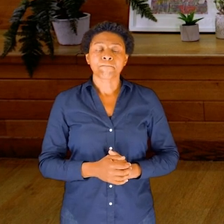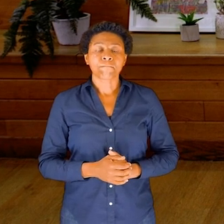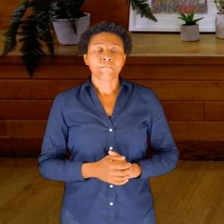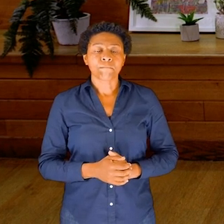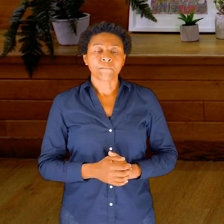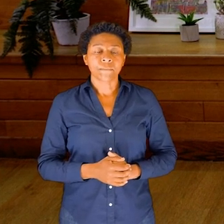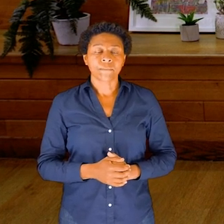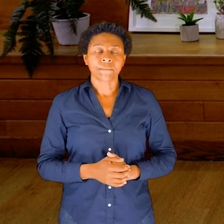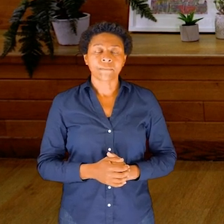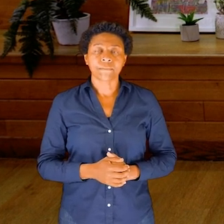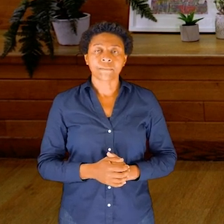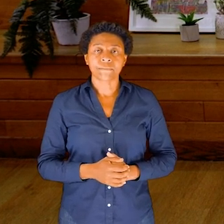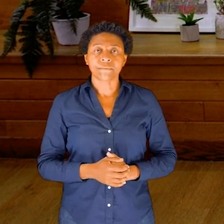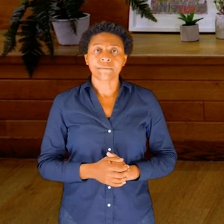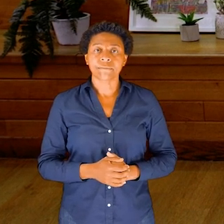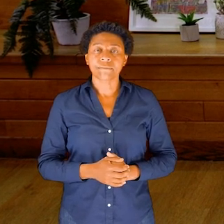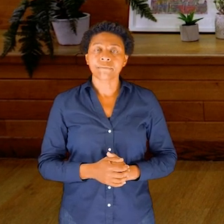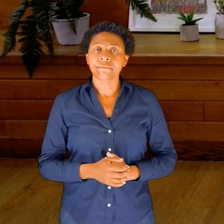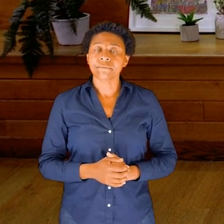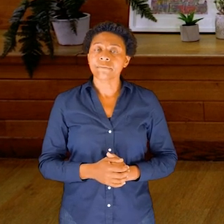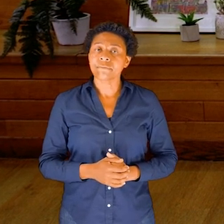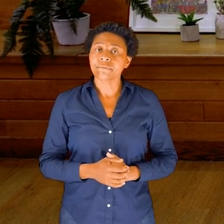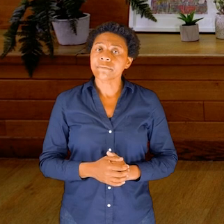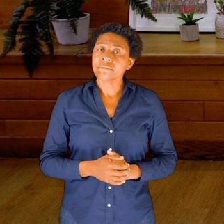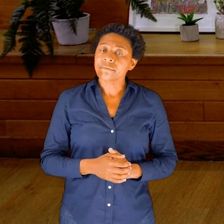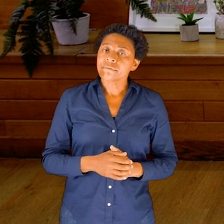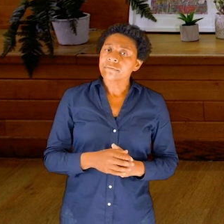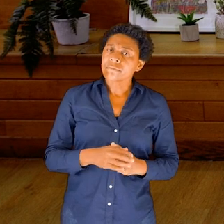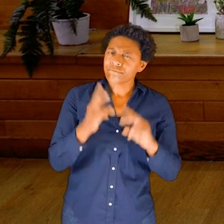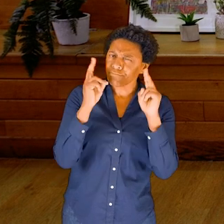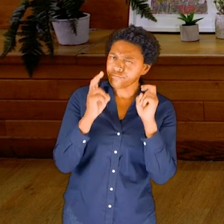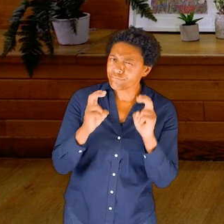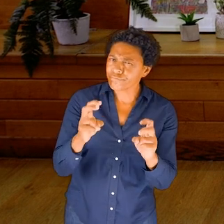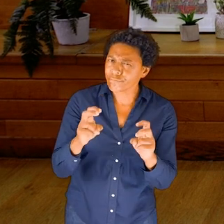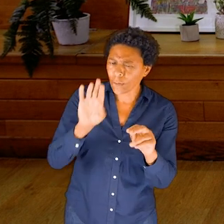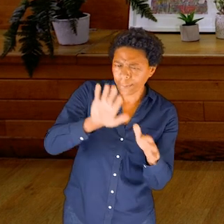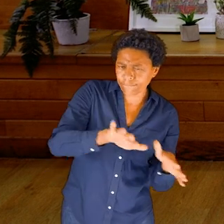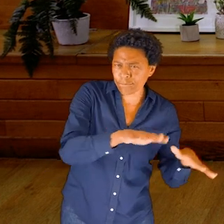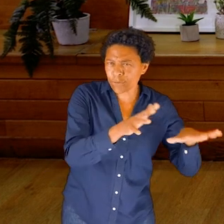Letting the head and the fluid inside the skull, inside the brain, start